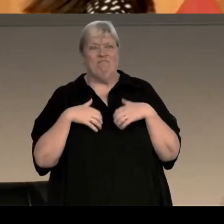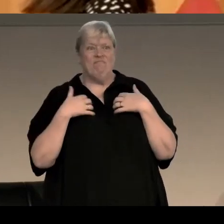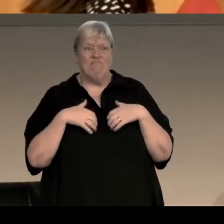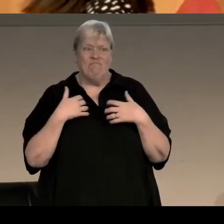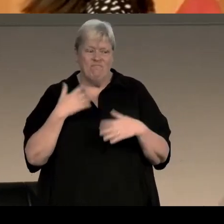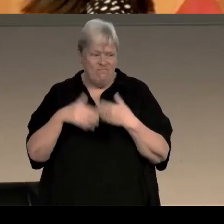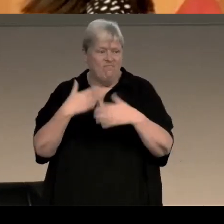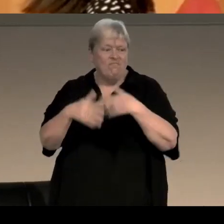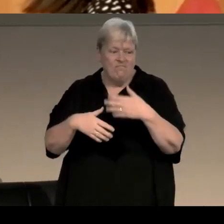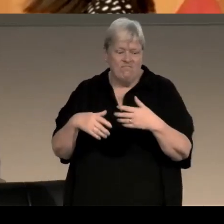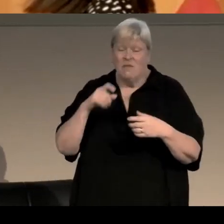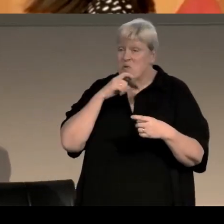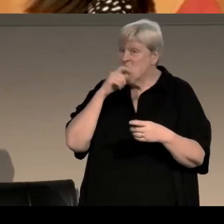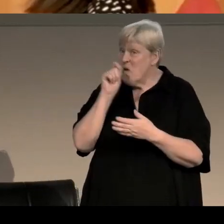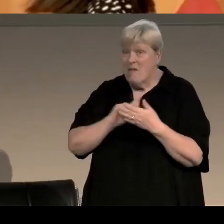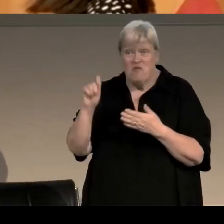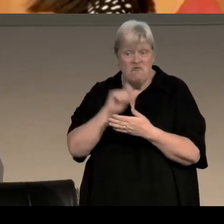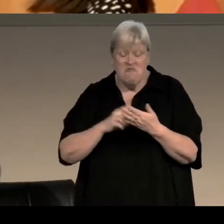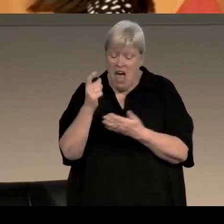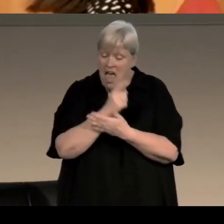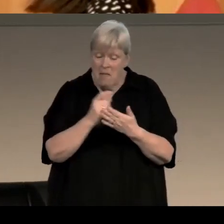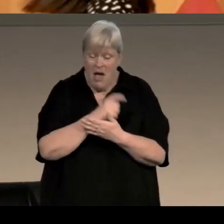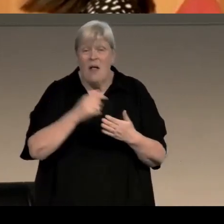so whoever I'm writing about at that time, they're my favourite child.